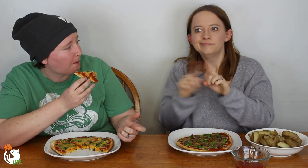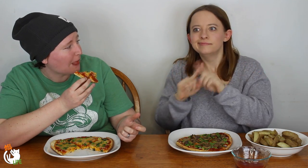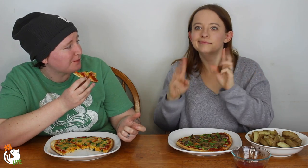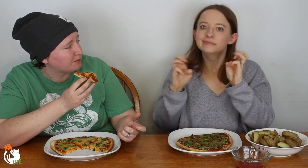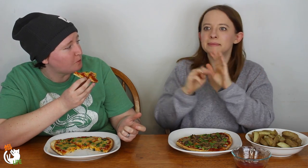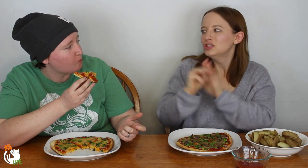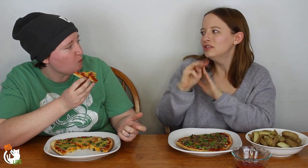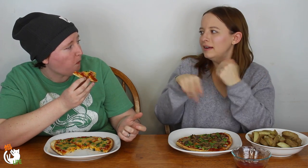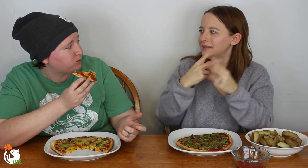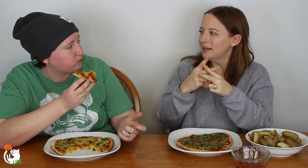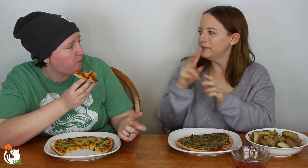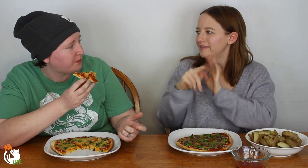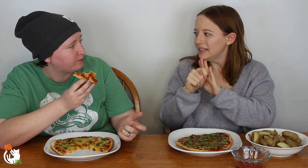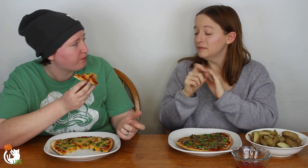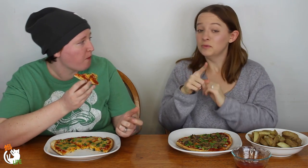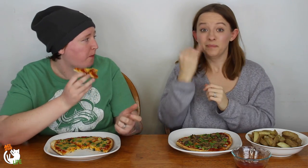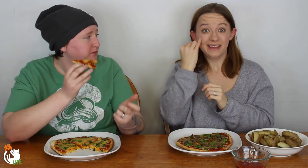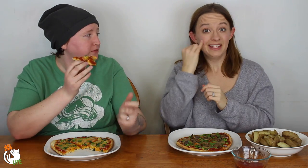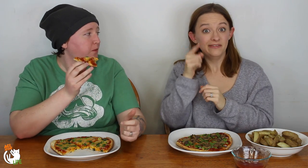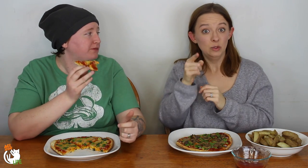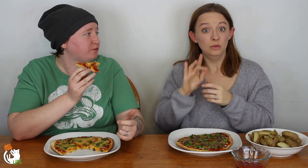a lot of different type of mature videos.